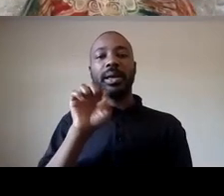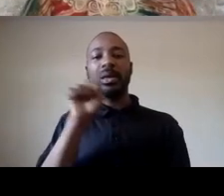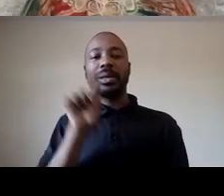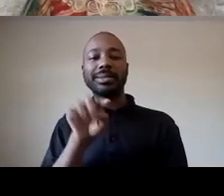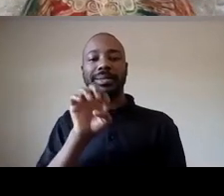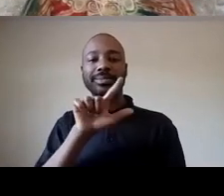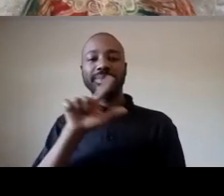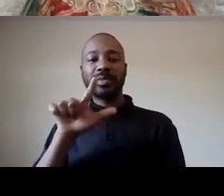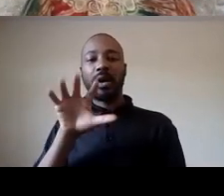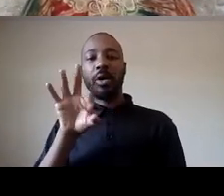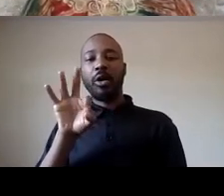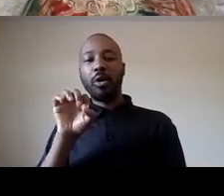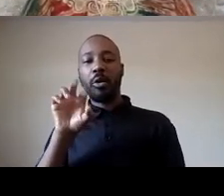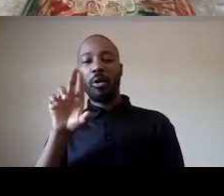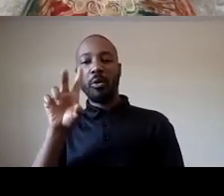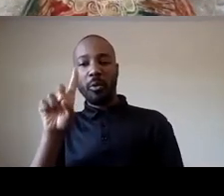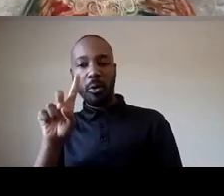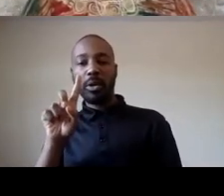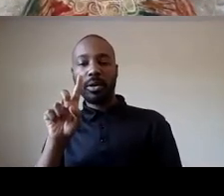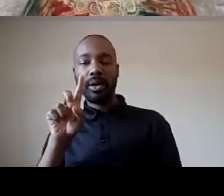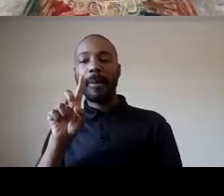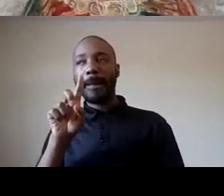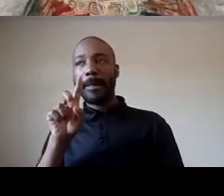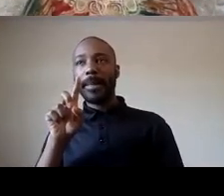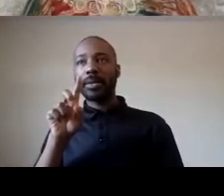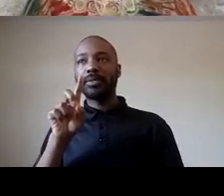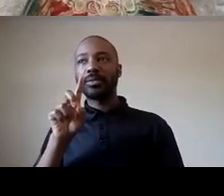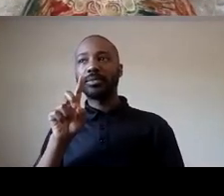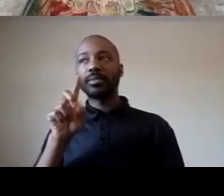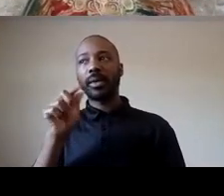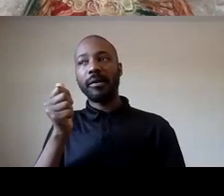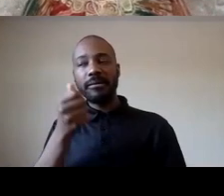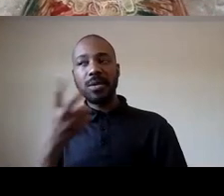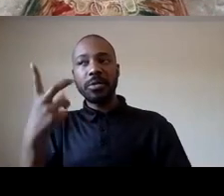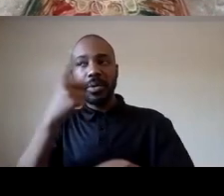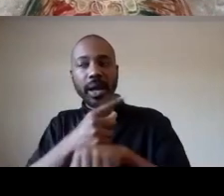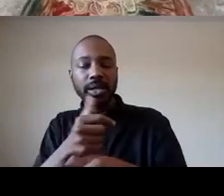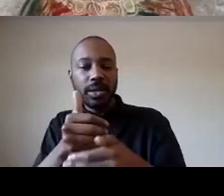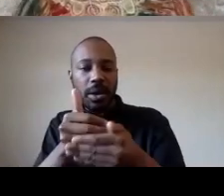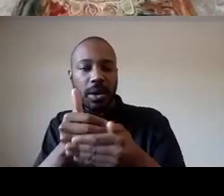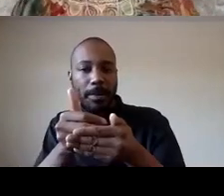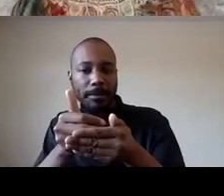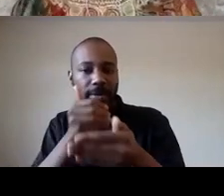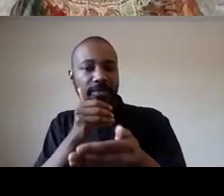killed just a day a few days before um michael brown was